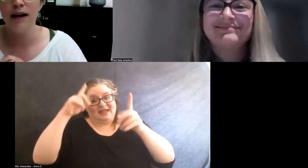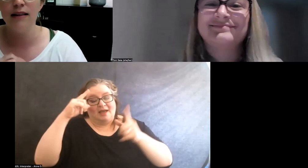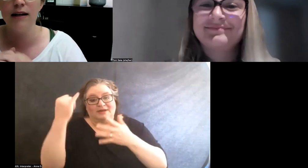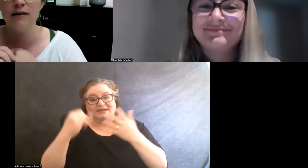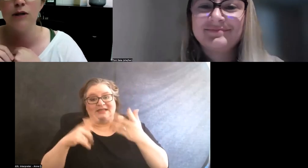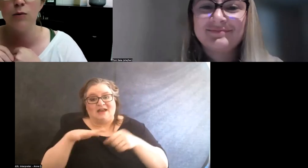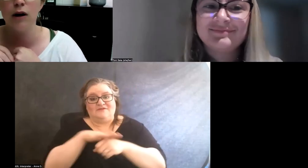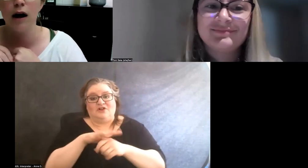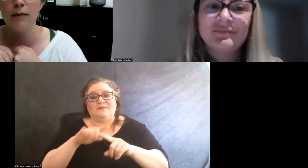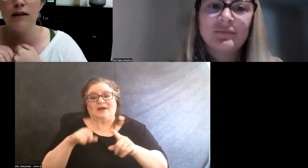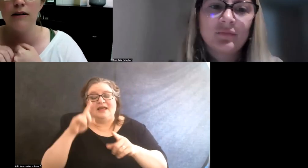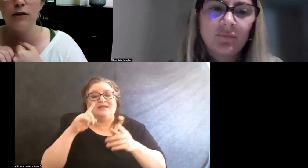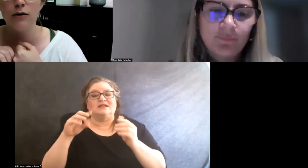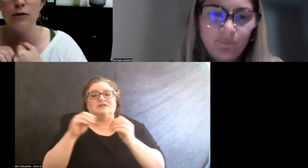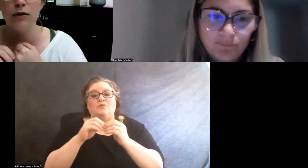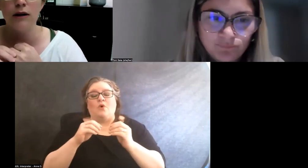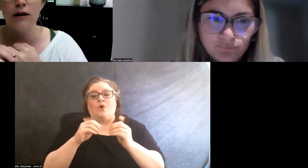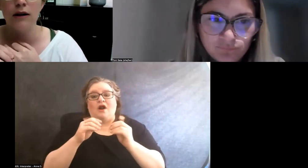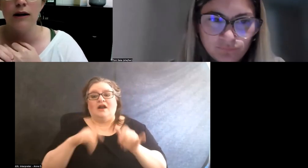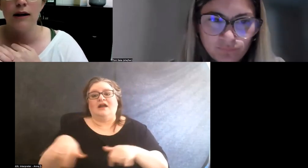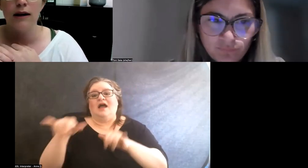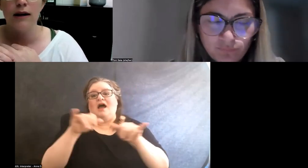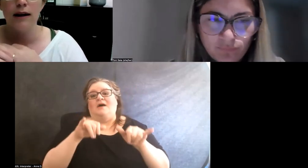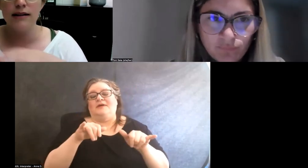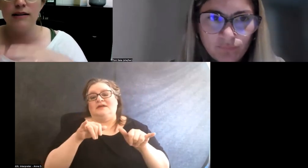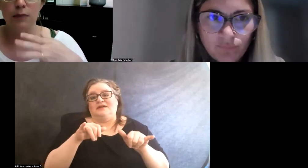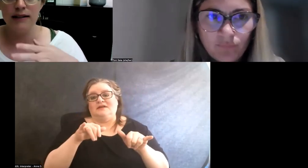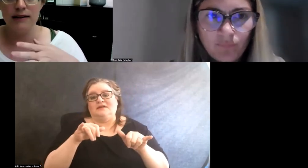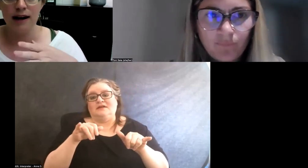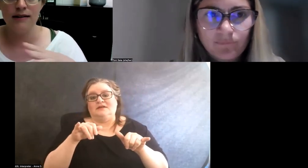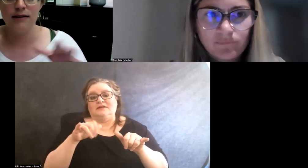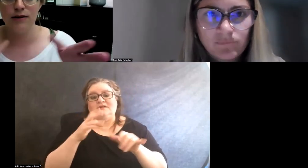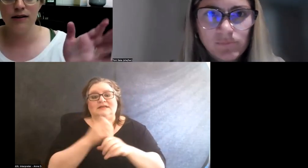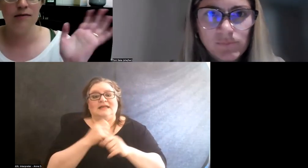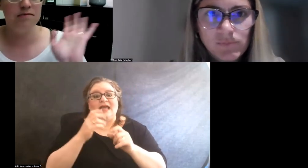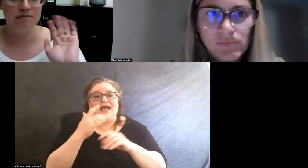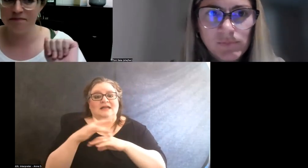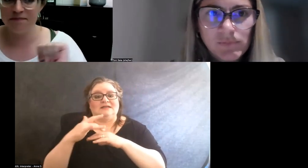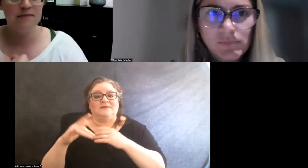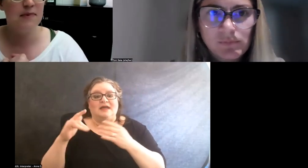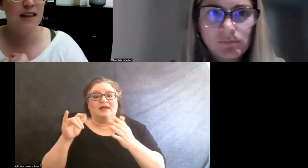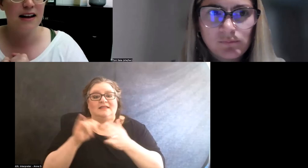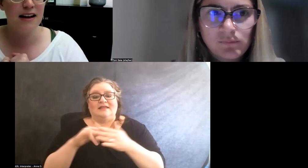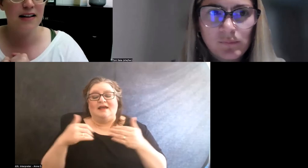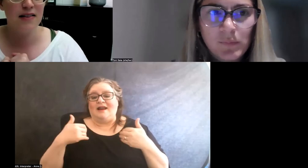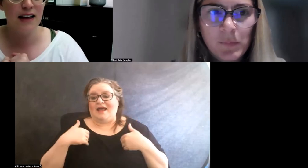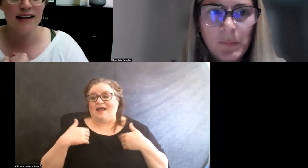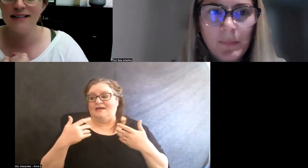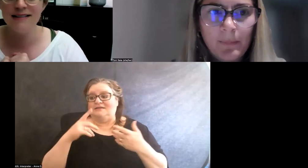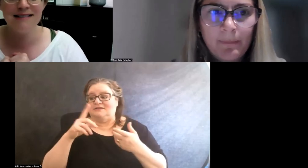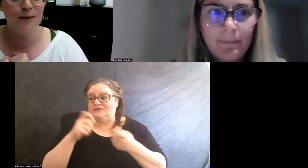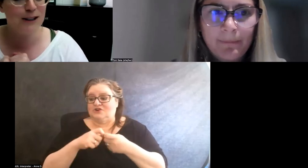But I think it's much more common to get a space that has certain things,